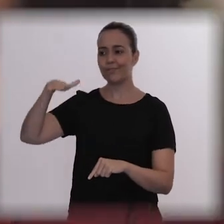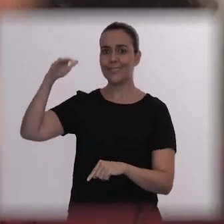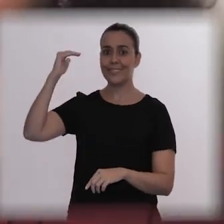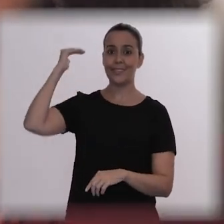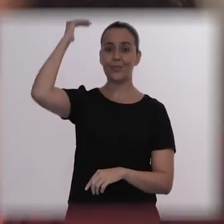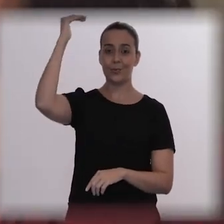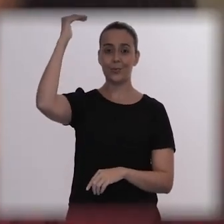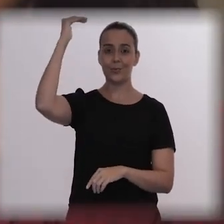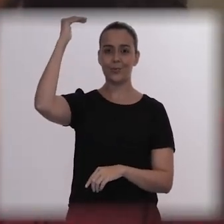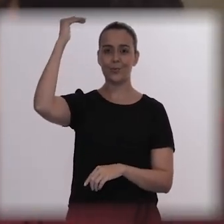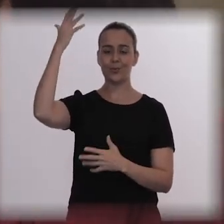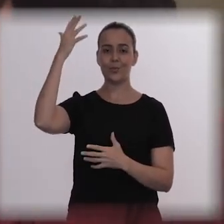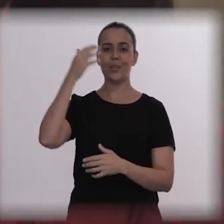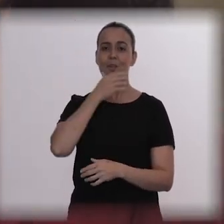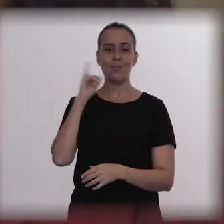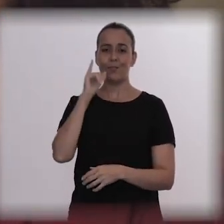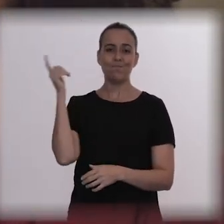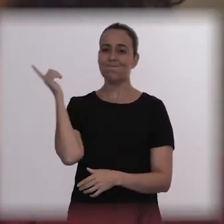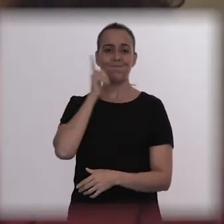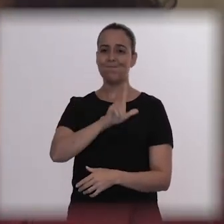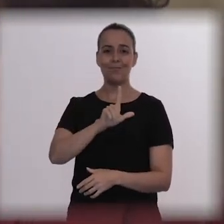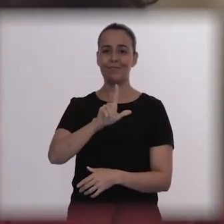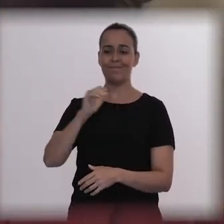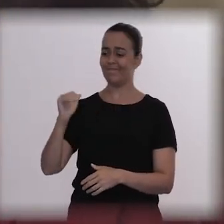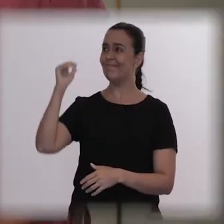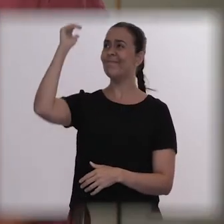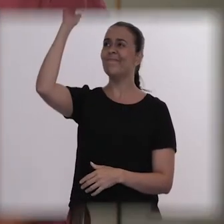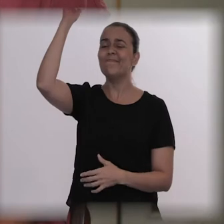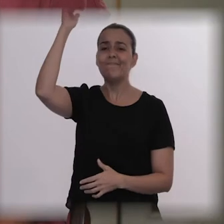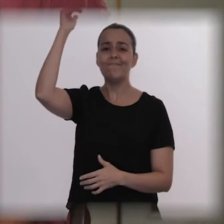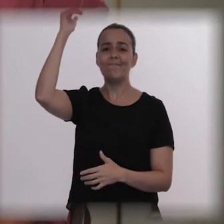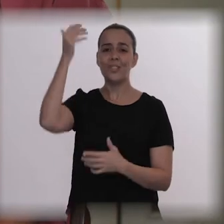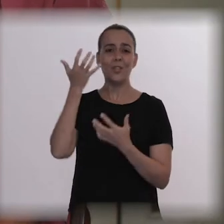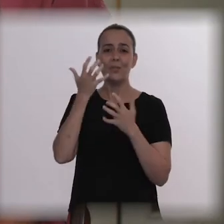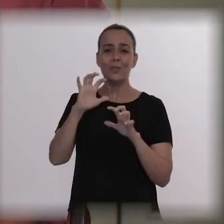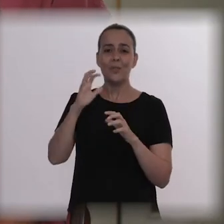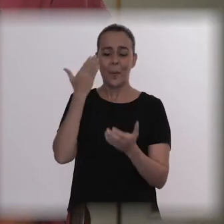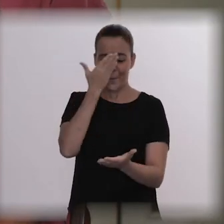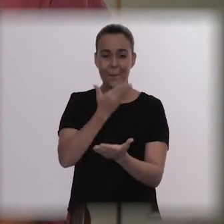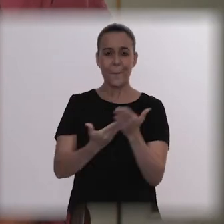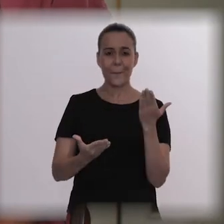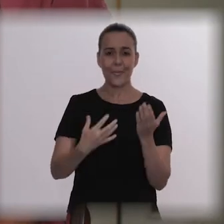it was very difficult for him, but I don't think he wanted to be disenchanted, So, he kind of made this decision,